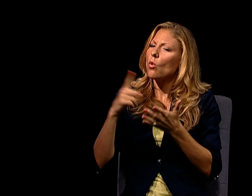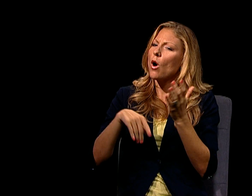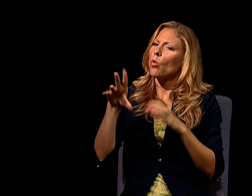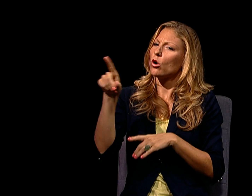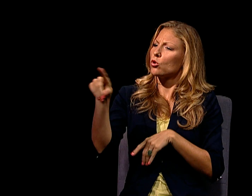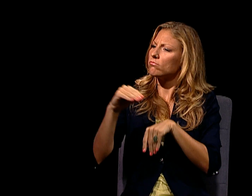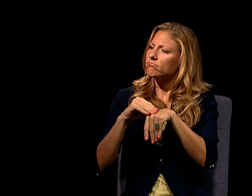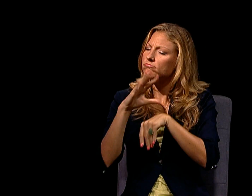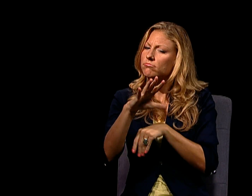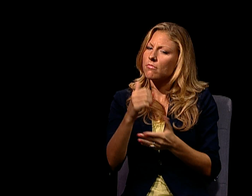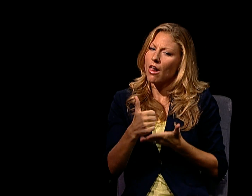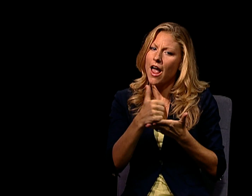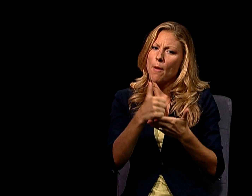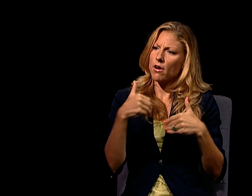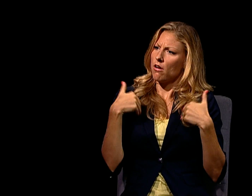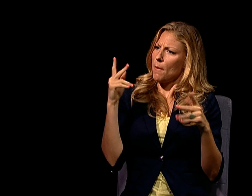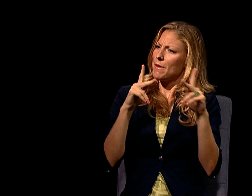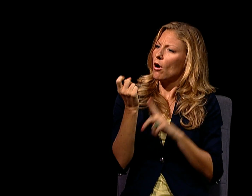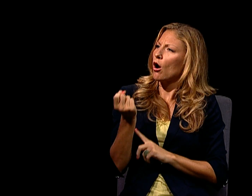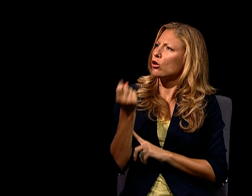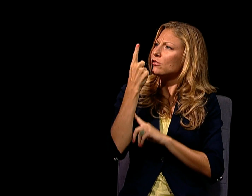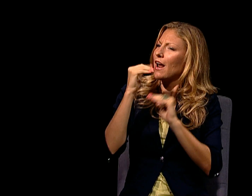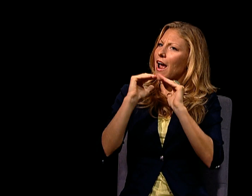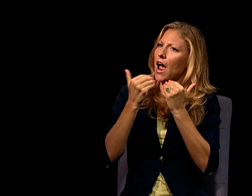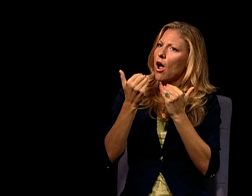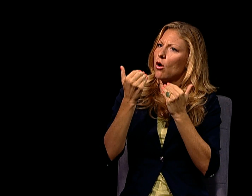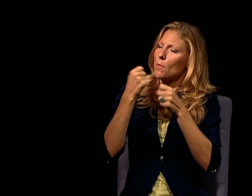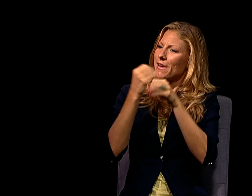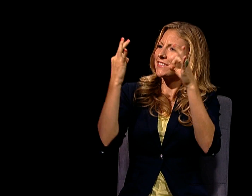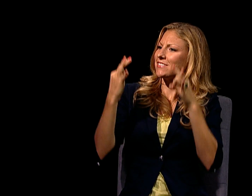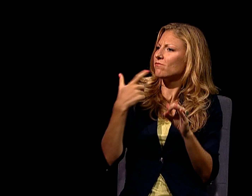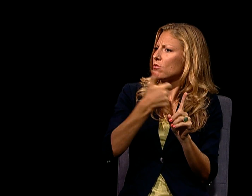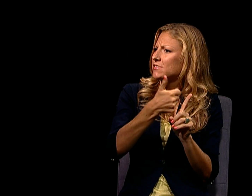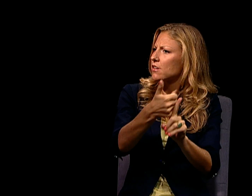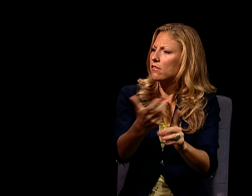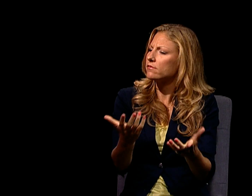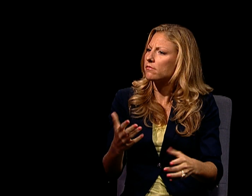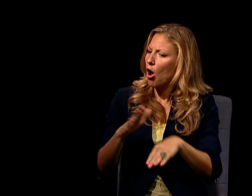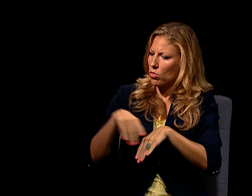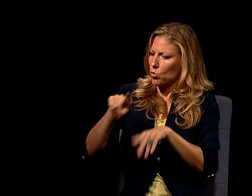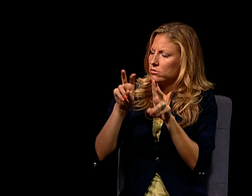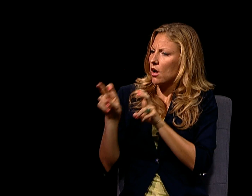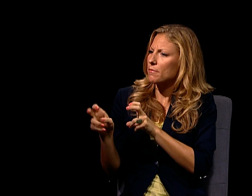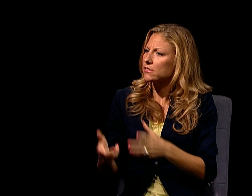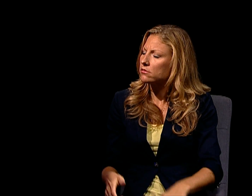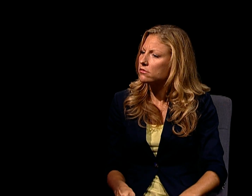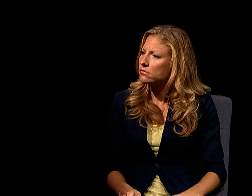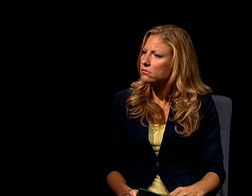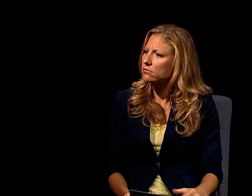A LOT OF COMPLEX ISSUES. HOW WOULD YOU ADVICE YOUNG PEOPLE TO UNDERSTAND AND HOW TO MAKE DECISIONS FOR THEMSELVES